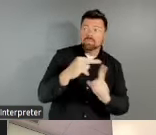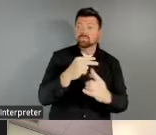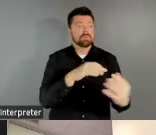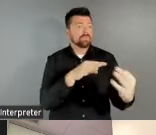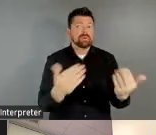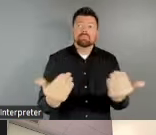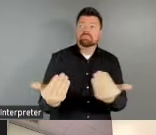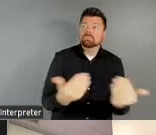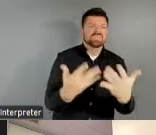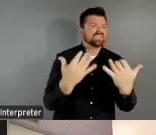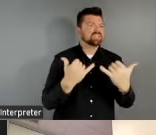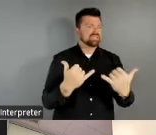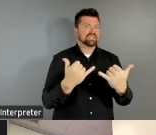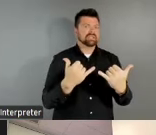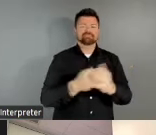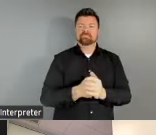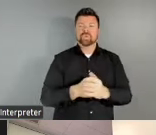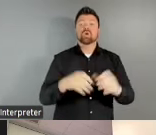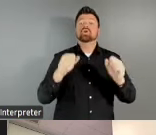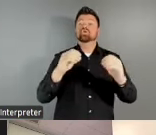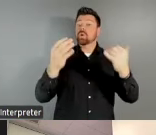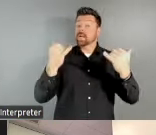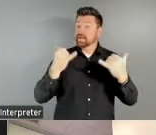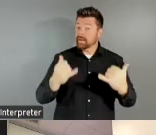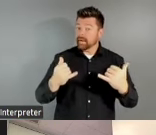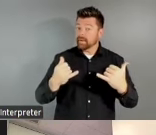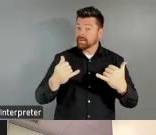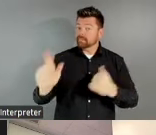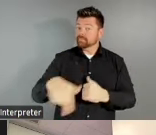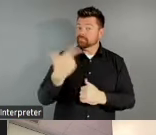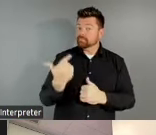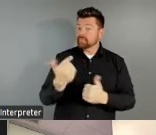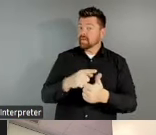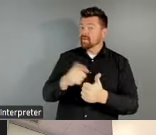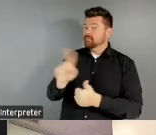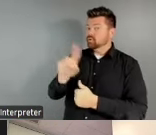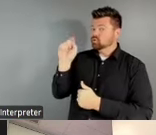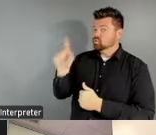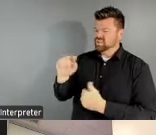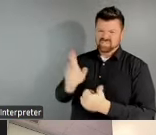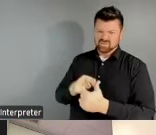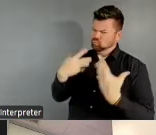With that, I am going to turn the first question, kind of the grounding question, to my new friend,